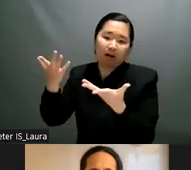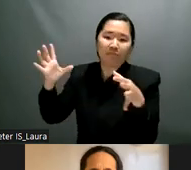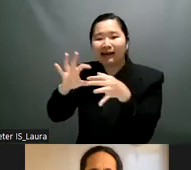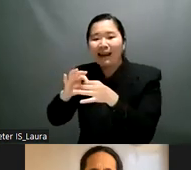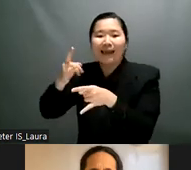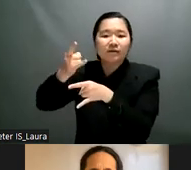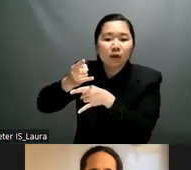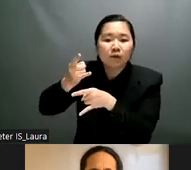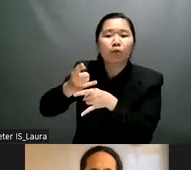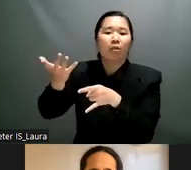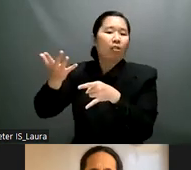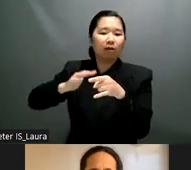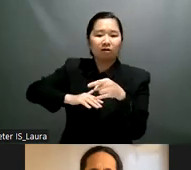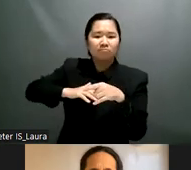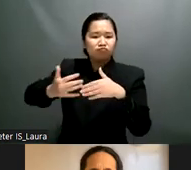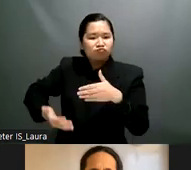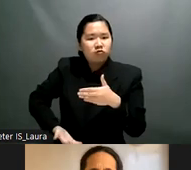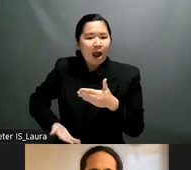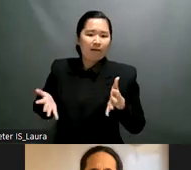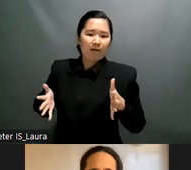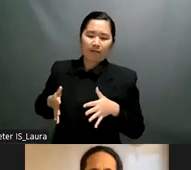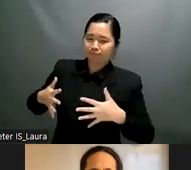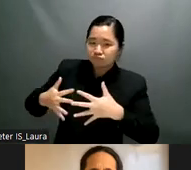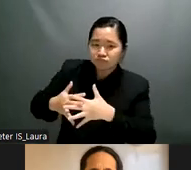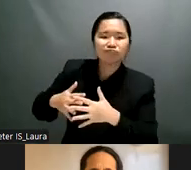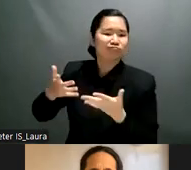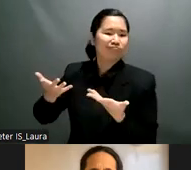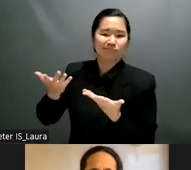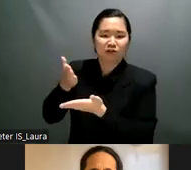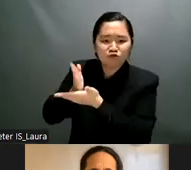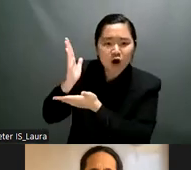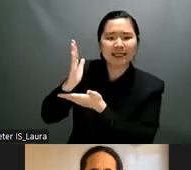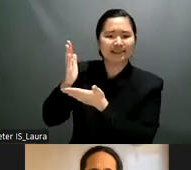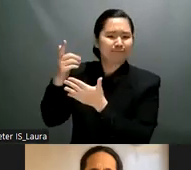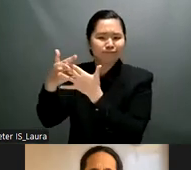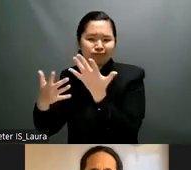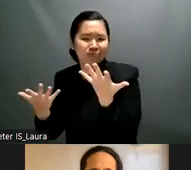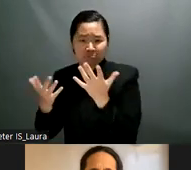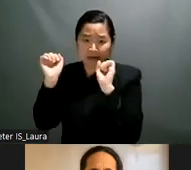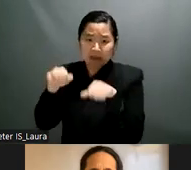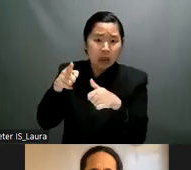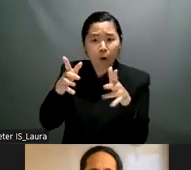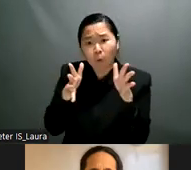i think that's two of the question that we would like to hear the answer from irena or from you